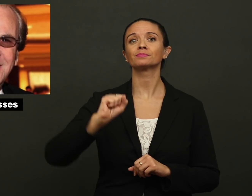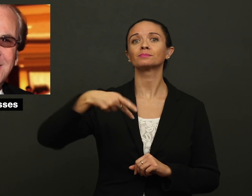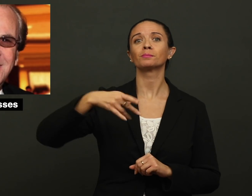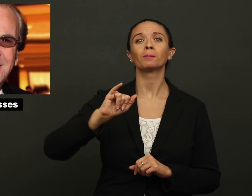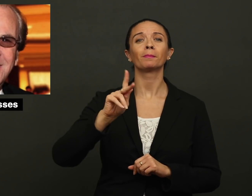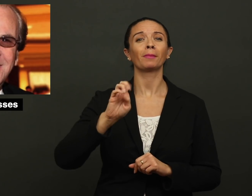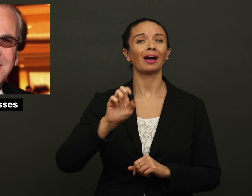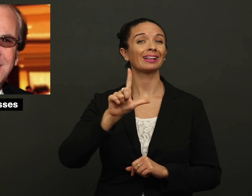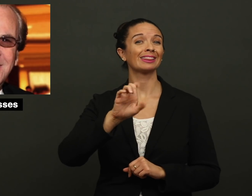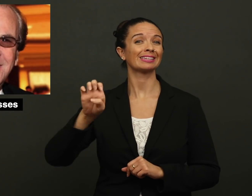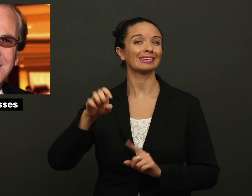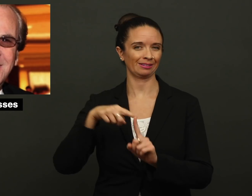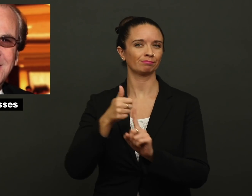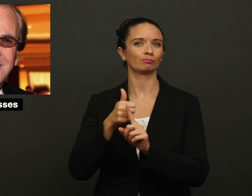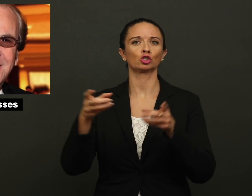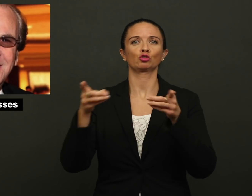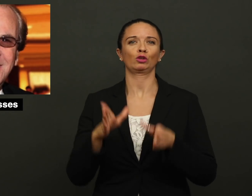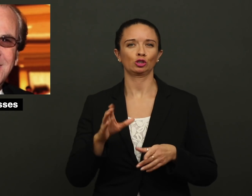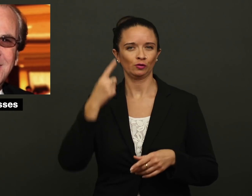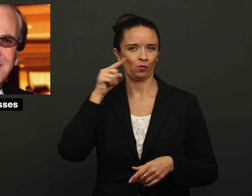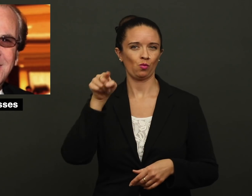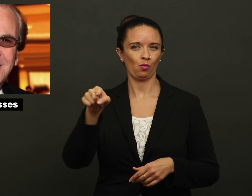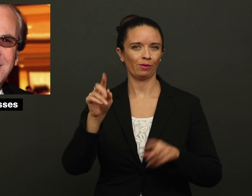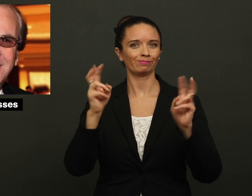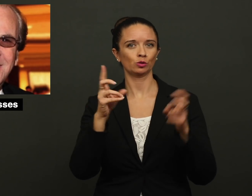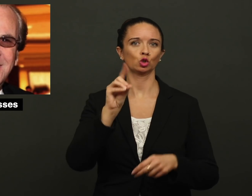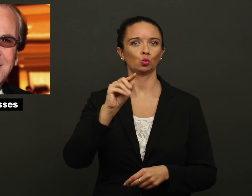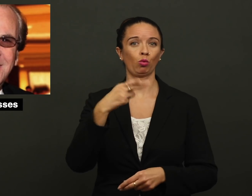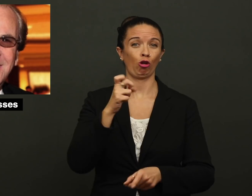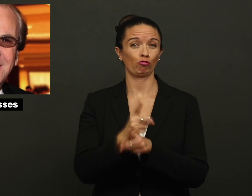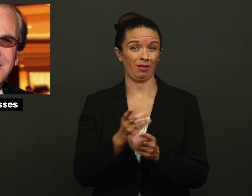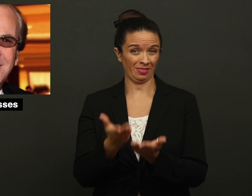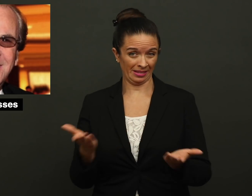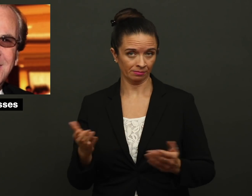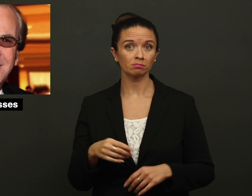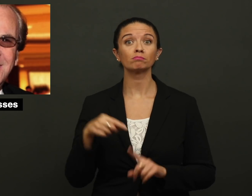Spike Lee, director of “Do the Right Thing”